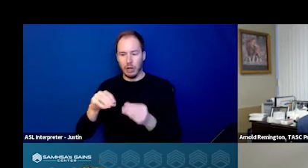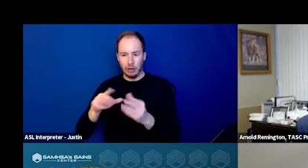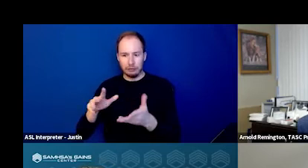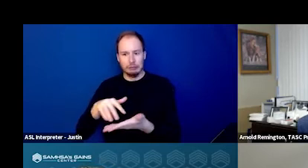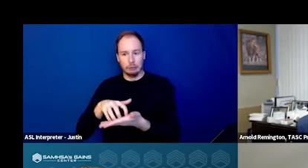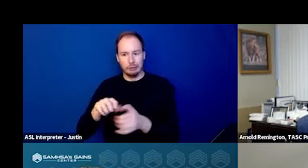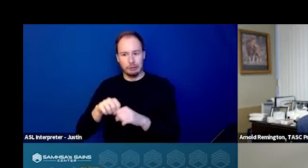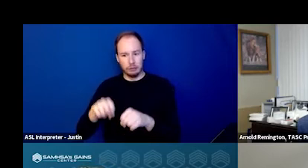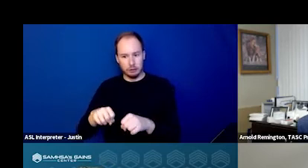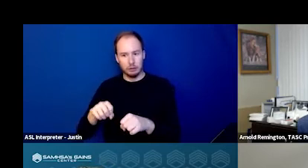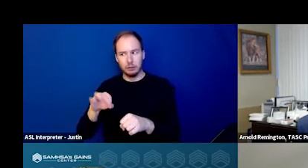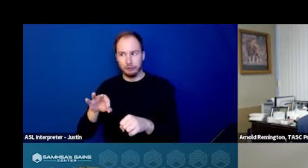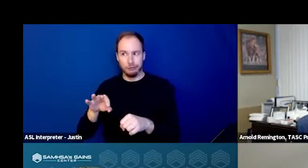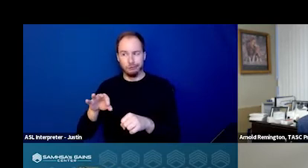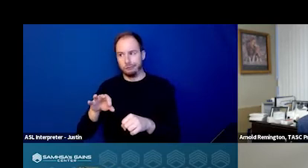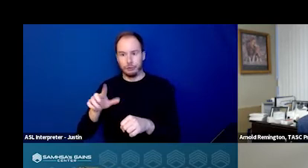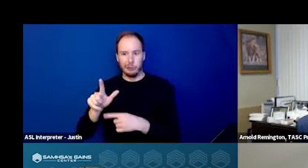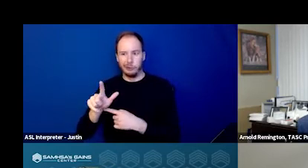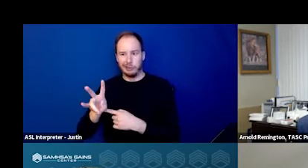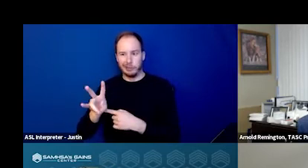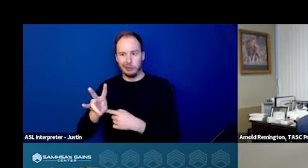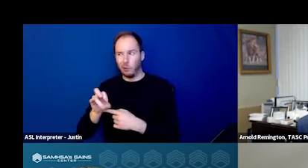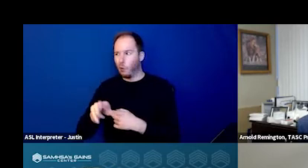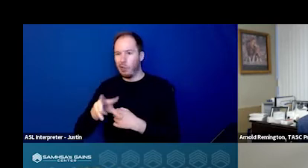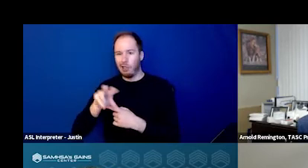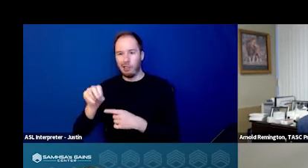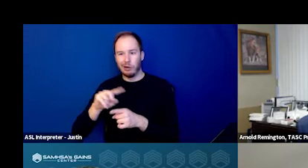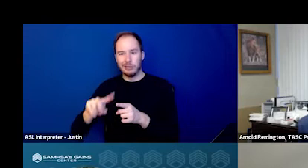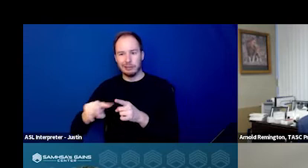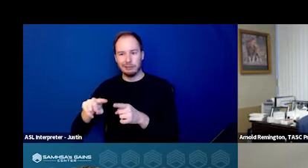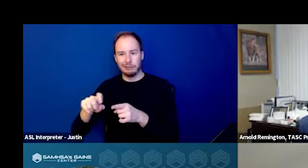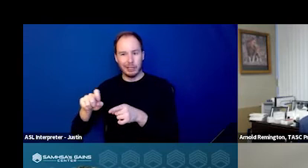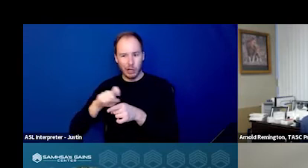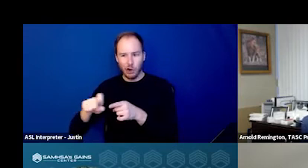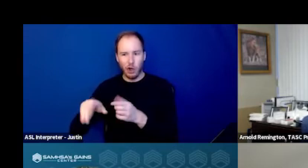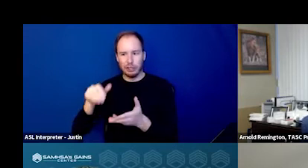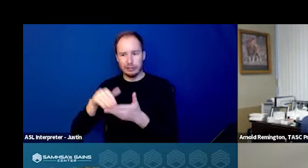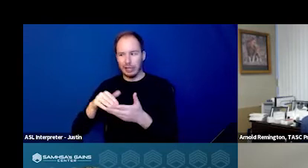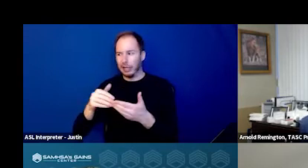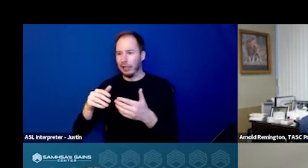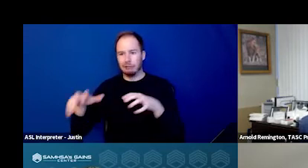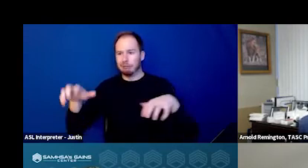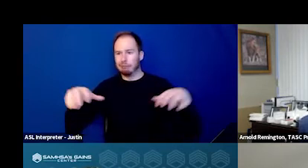of 27 or 30 different call centers, numbers for people to call in crisis